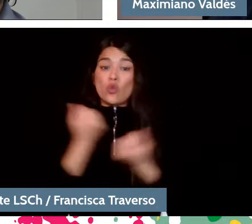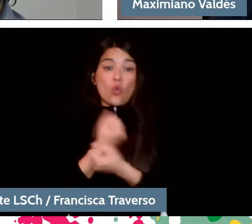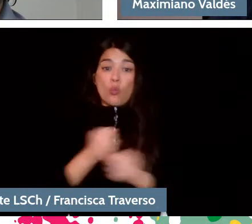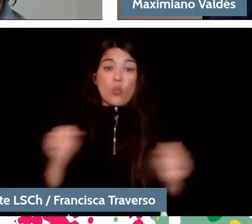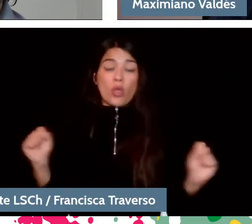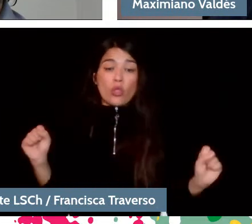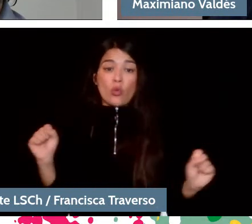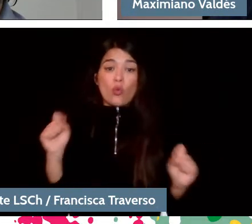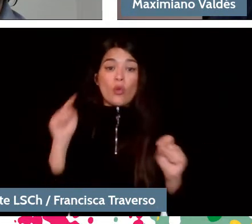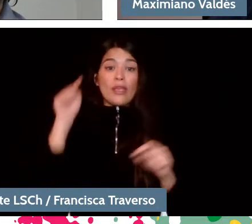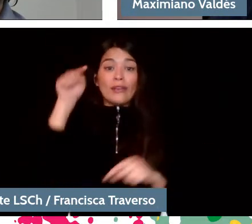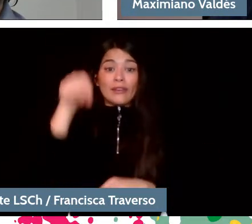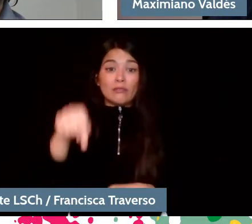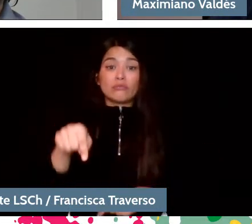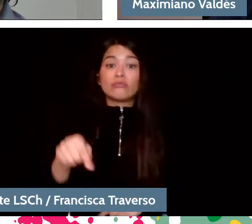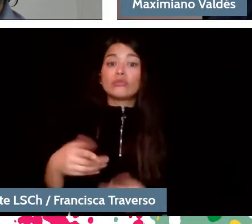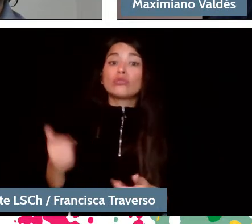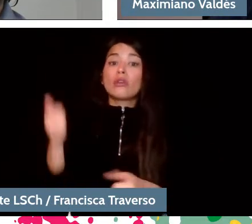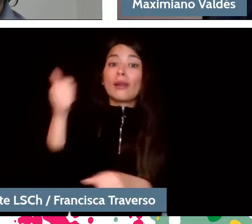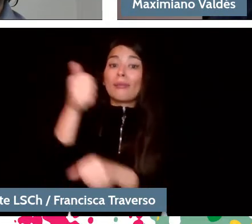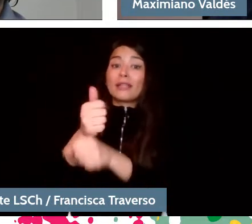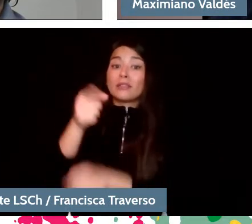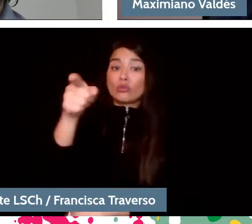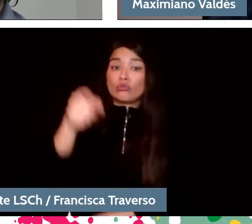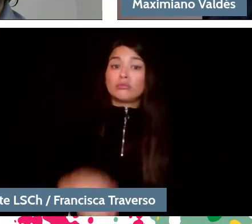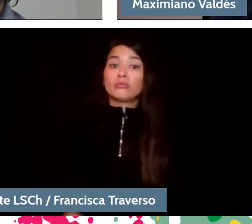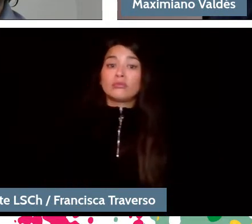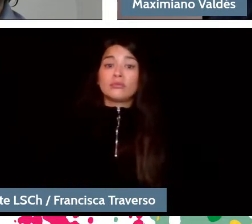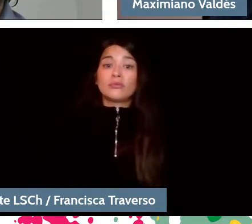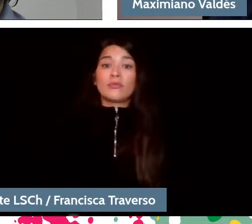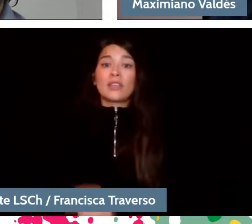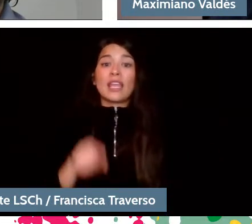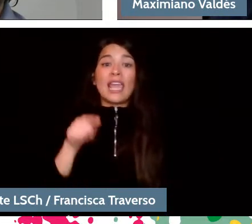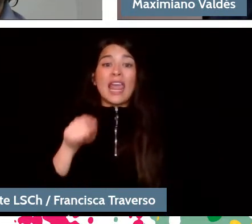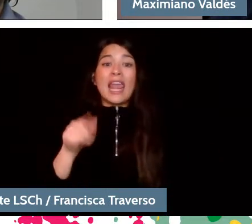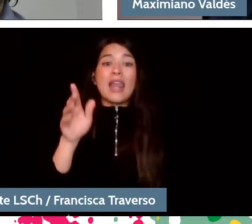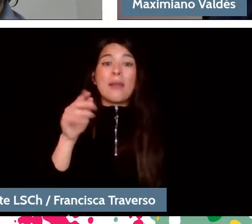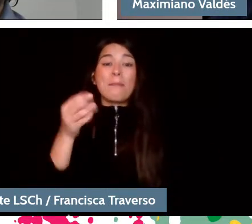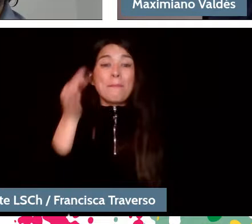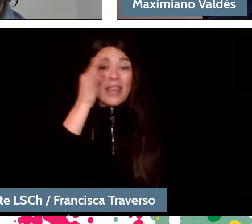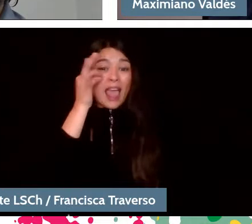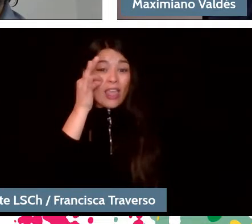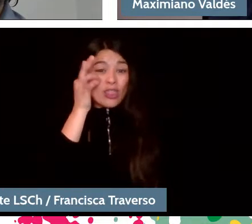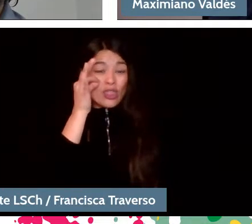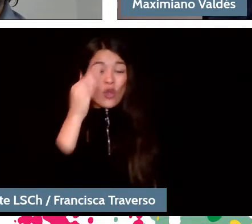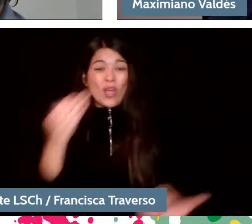And then, it turns out that he wasn't out, but he was looking at me and he looked at my rehearsal without me knowing